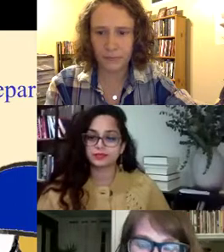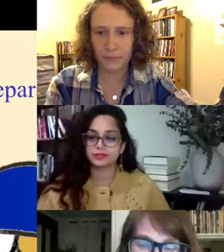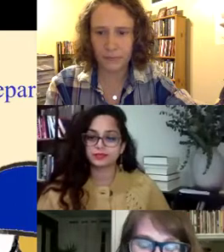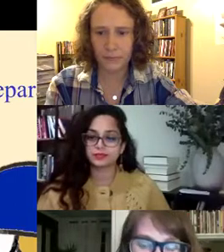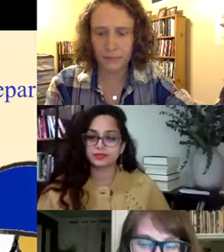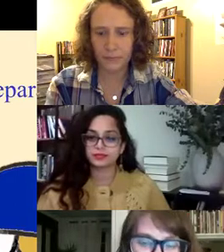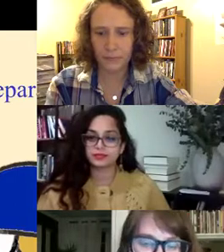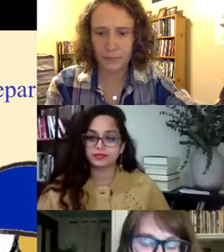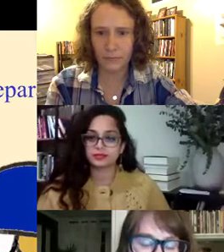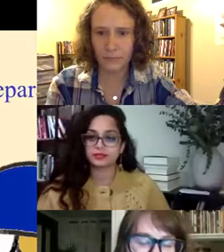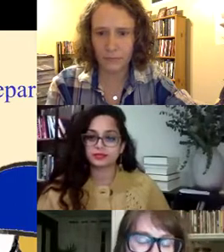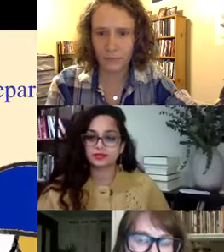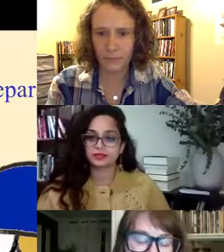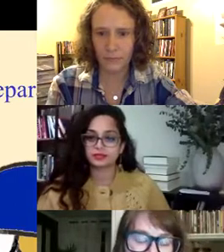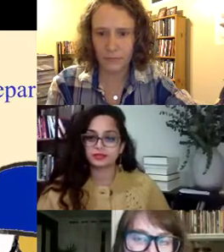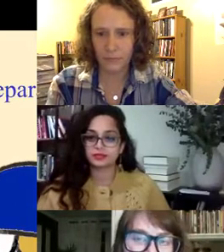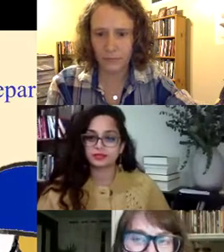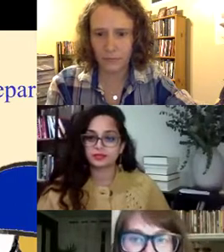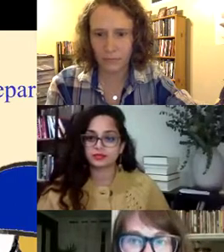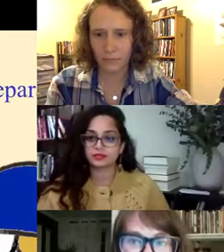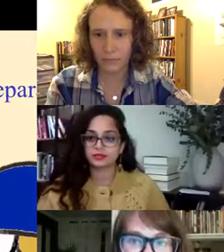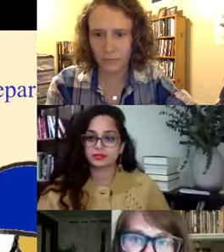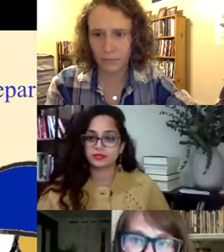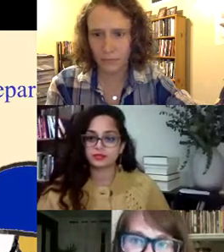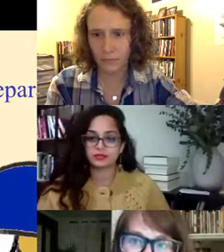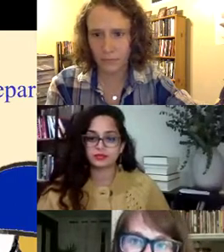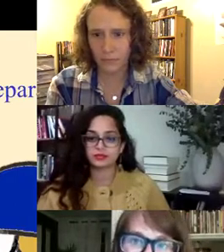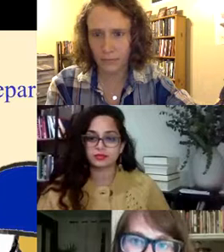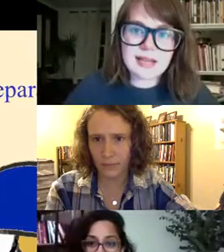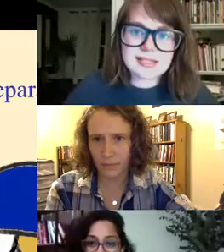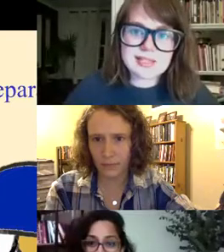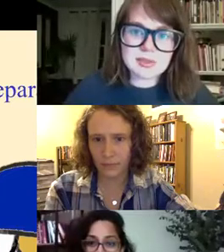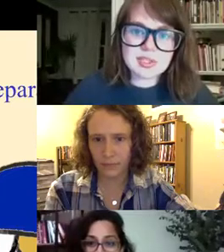anyway, um, so if you're interested in being an opening reader for us, we have